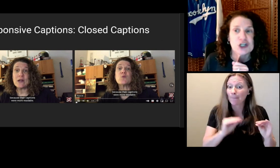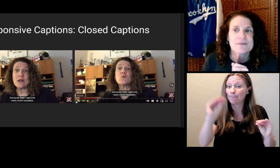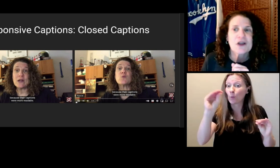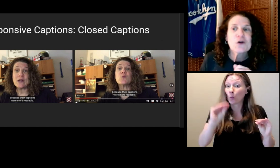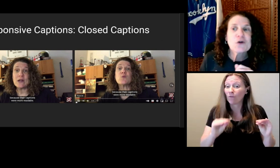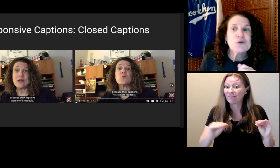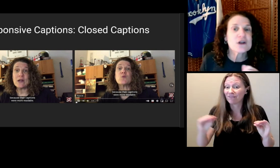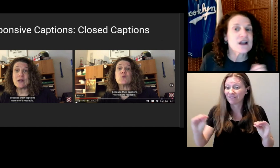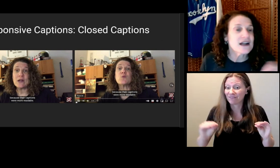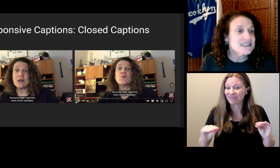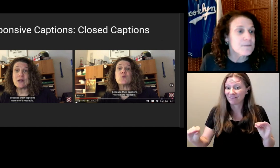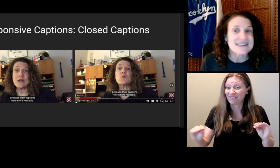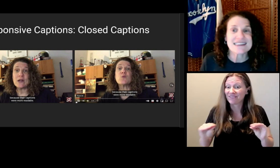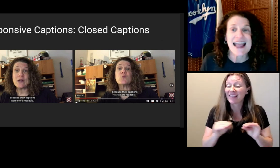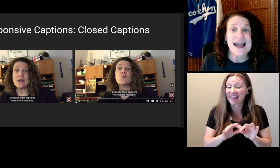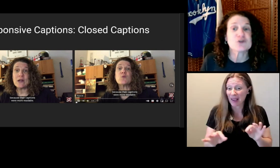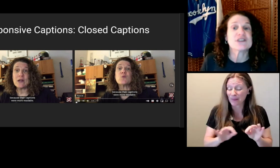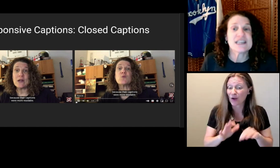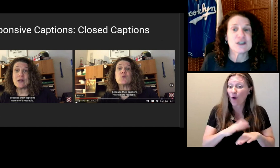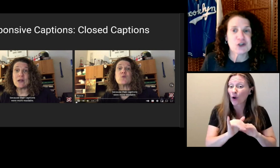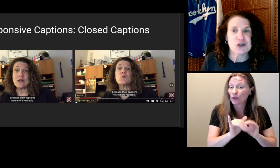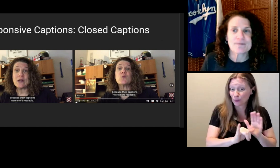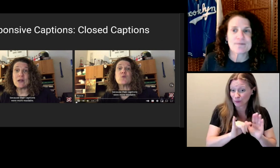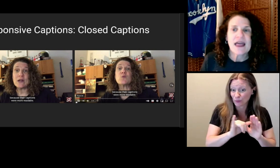You can customize the captions here too.